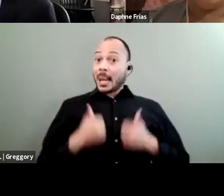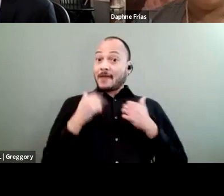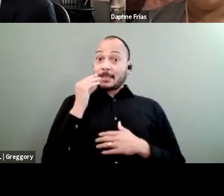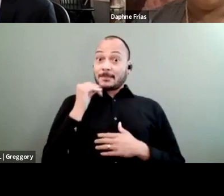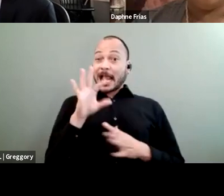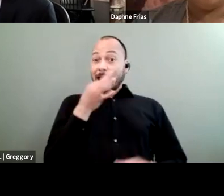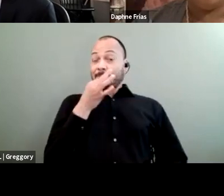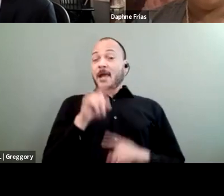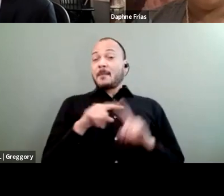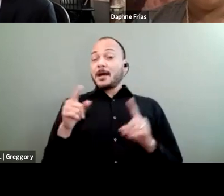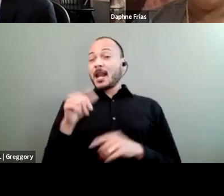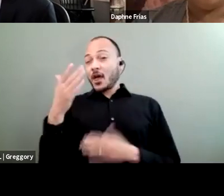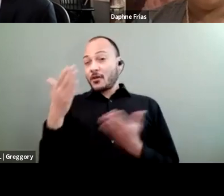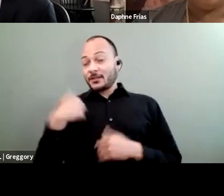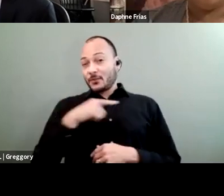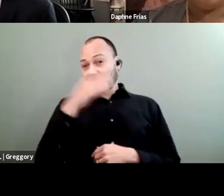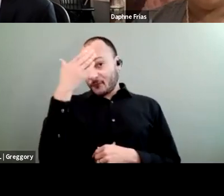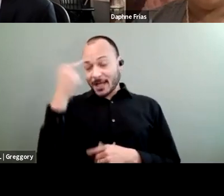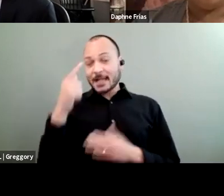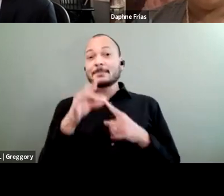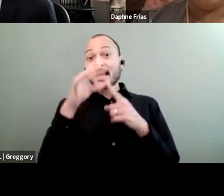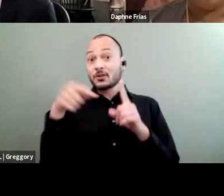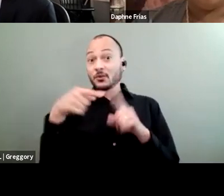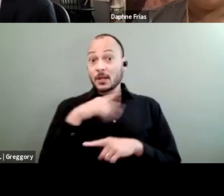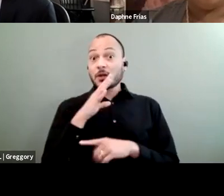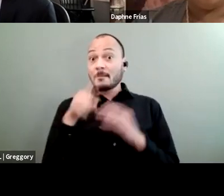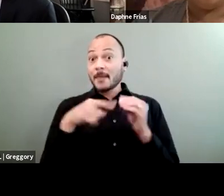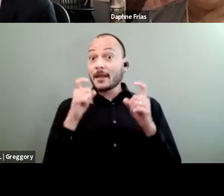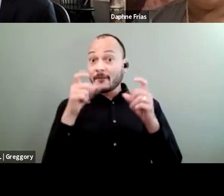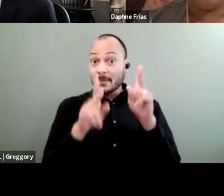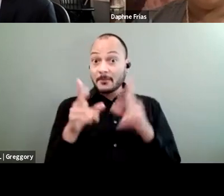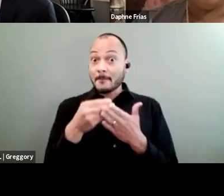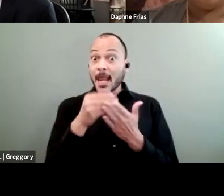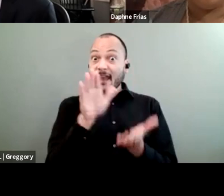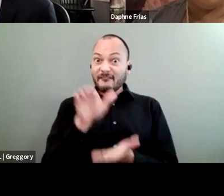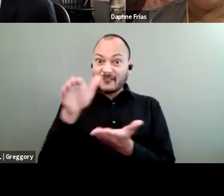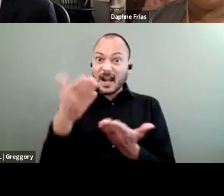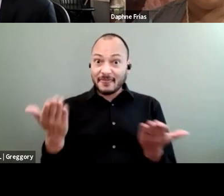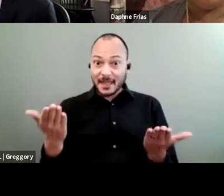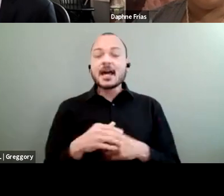especially when we're talking about giving people money and funding things, is that because a lot of